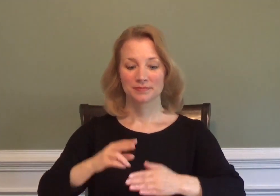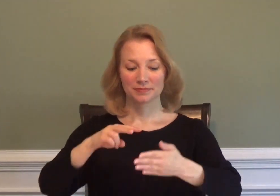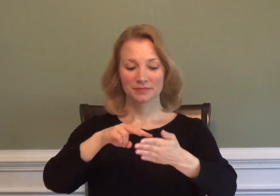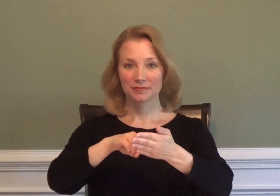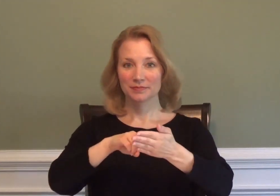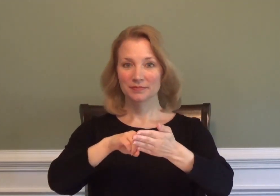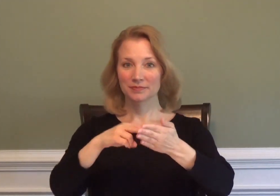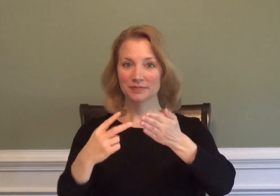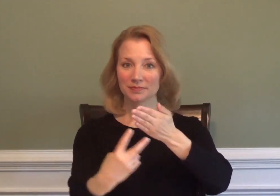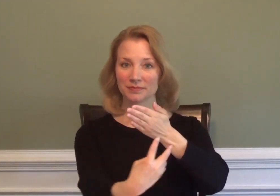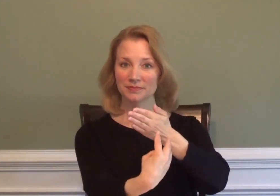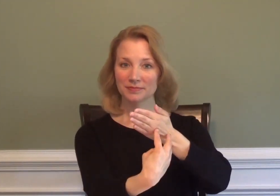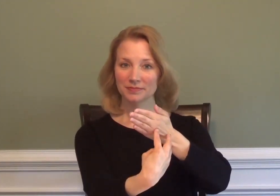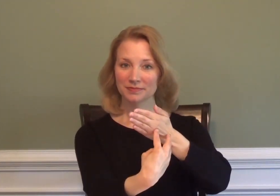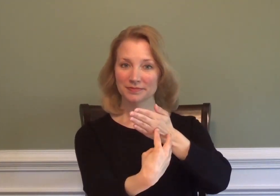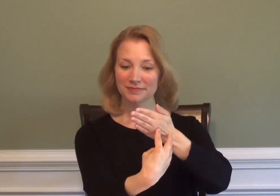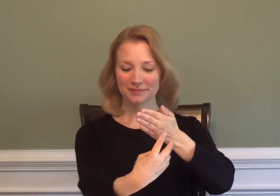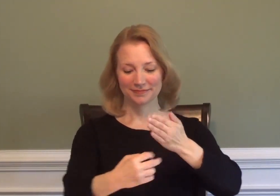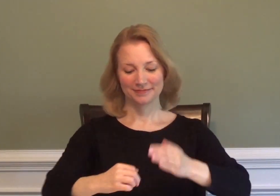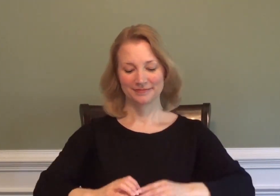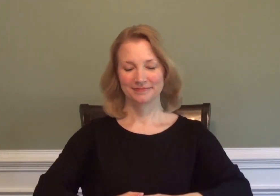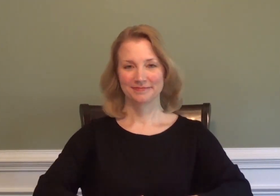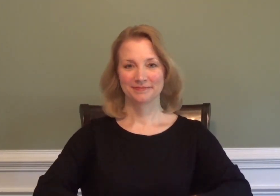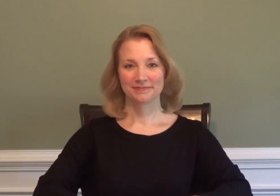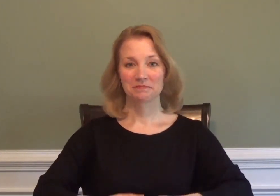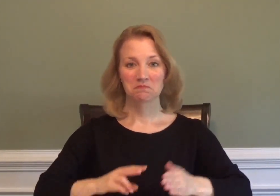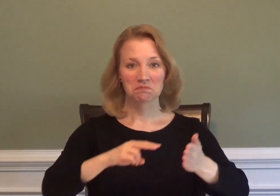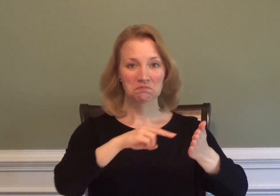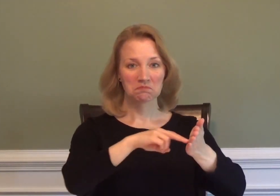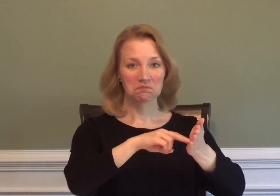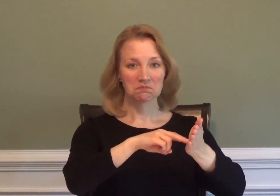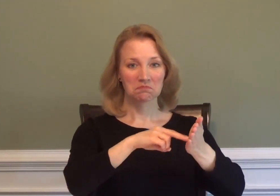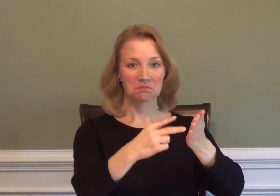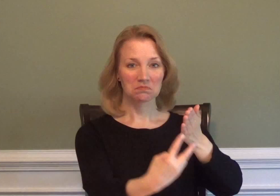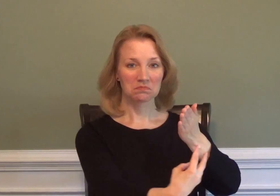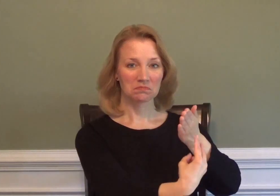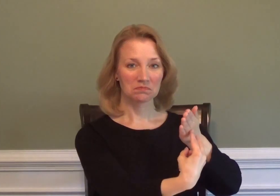TOAST